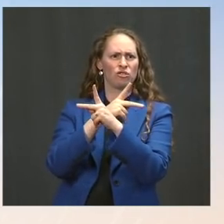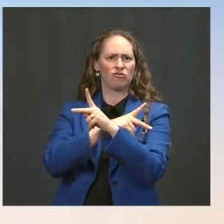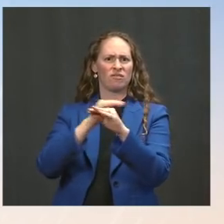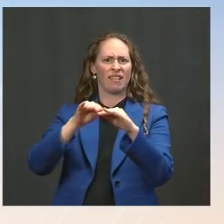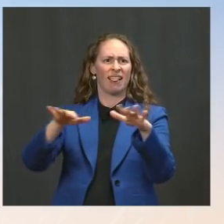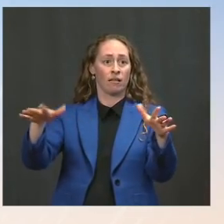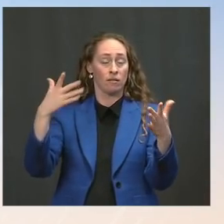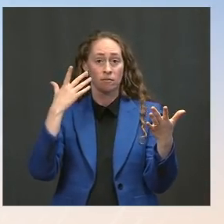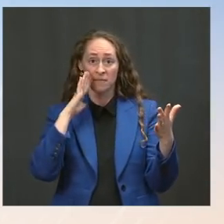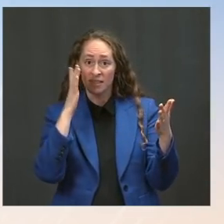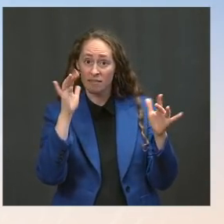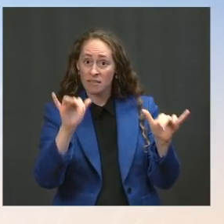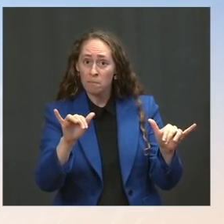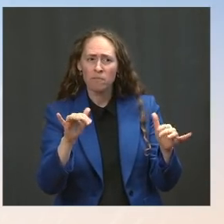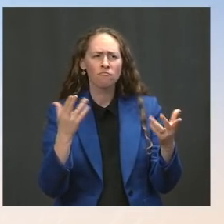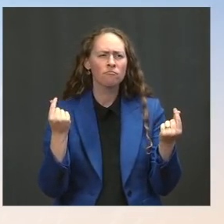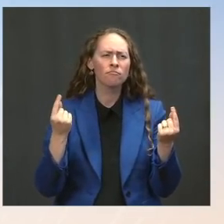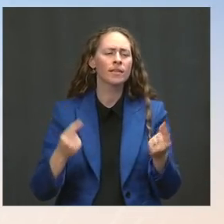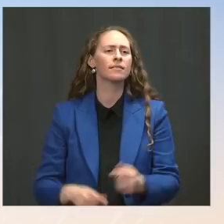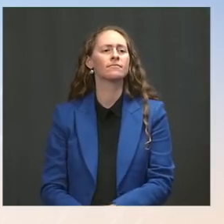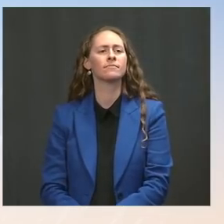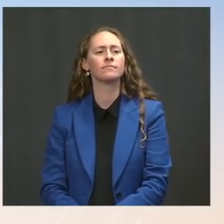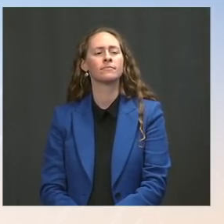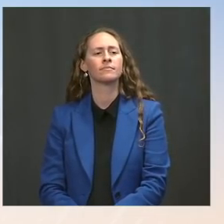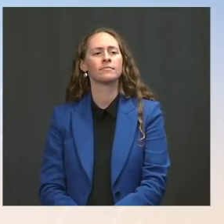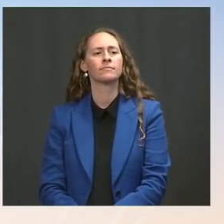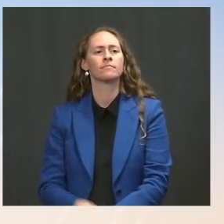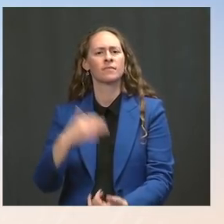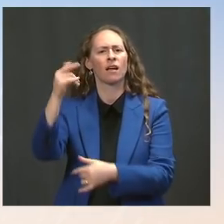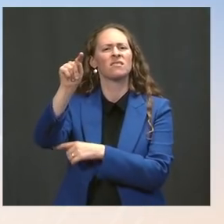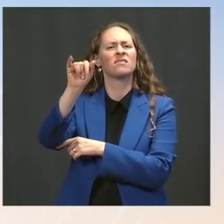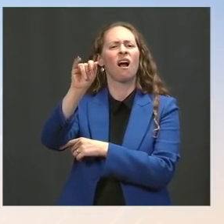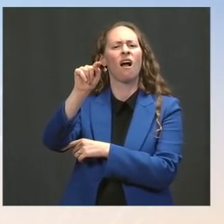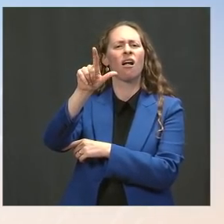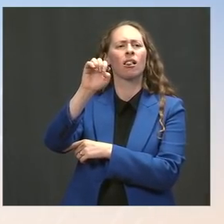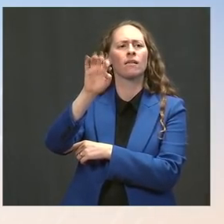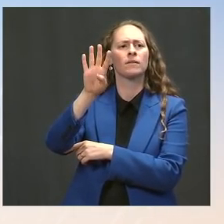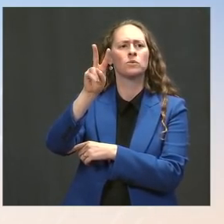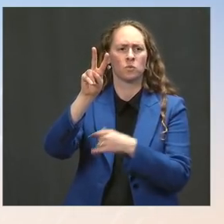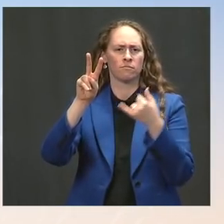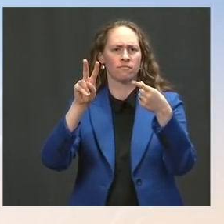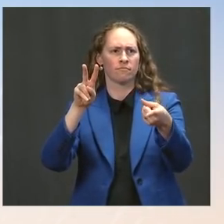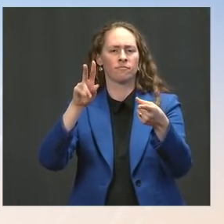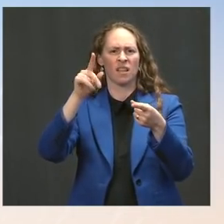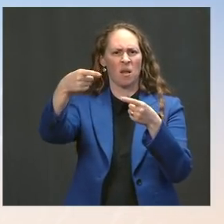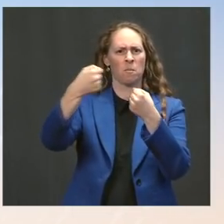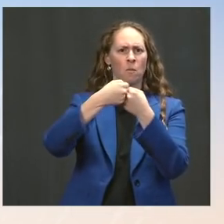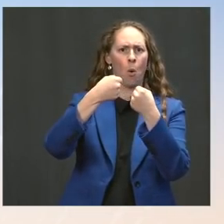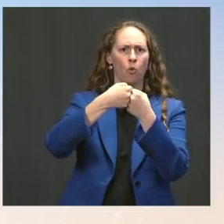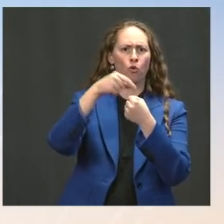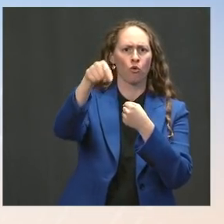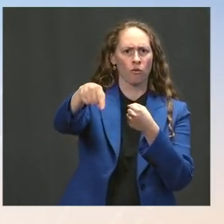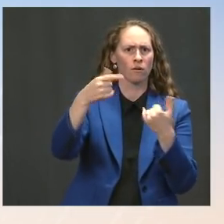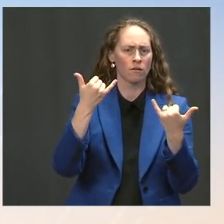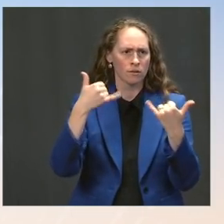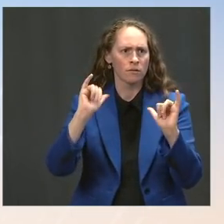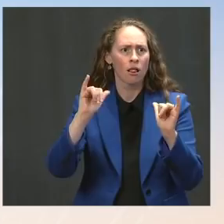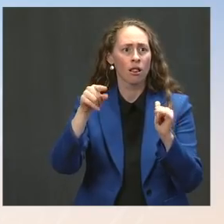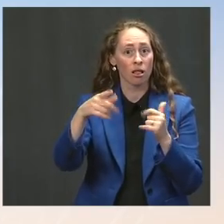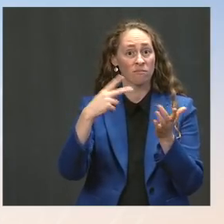and the use of Title 42 at the southern border, is equally likely to be extended, at least for now,